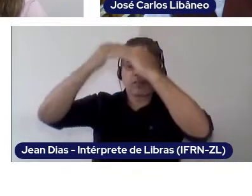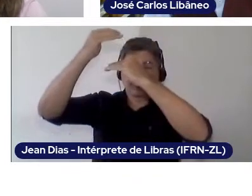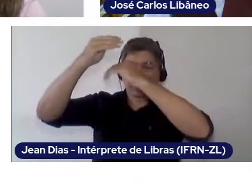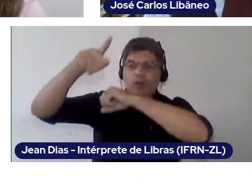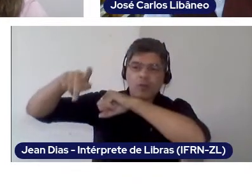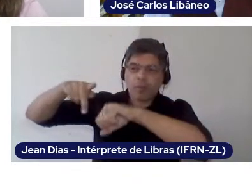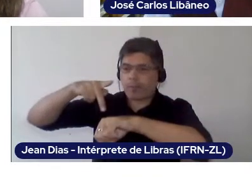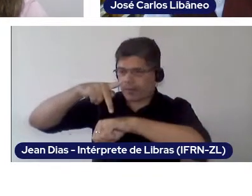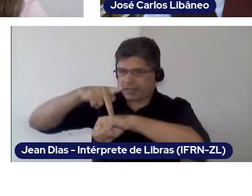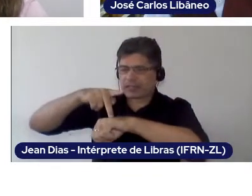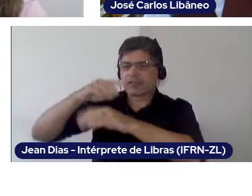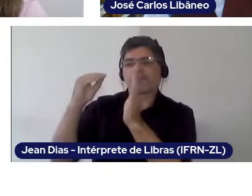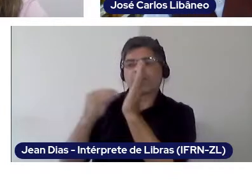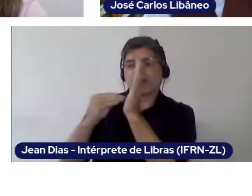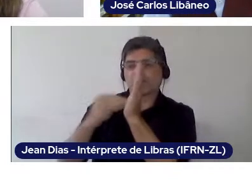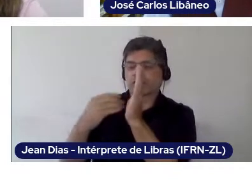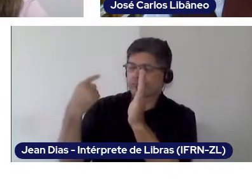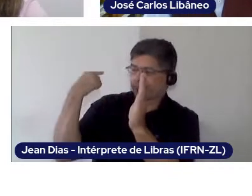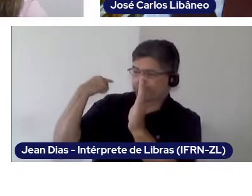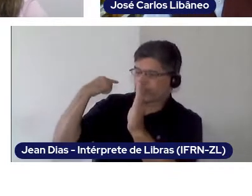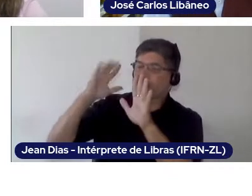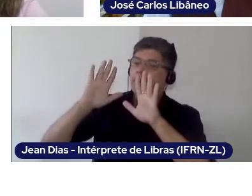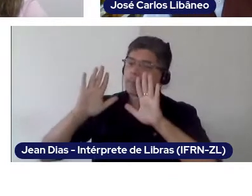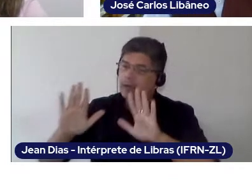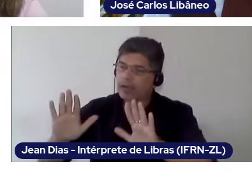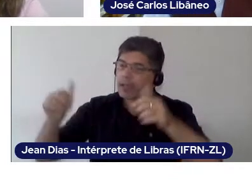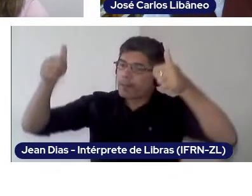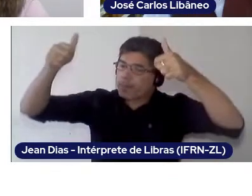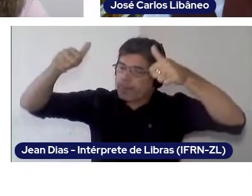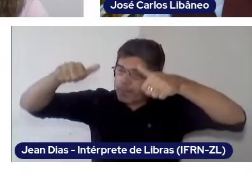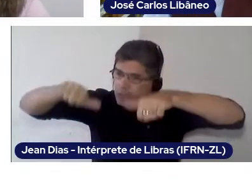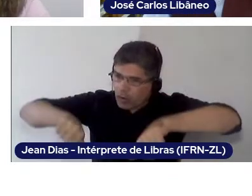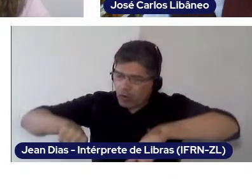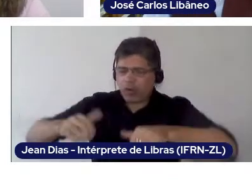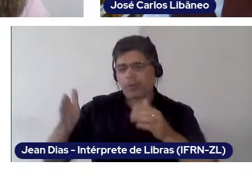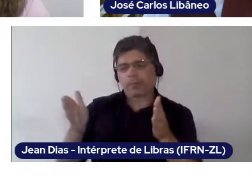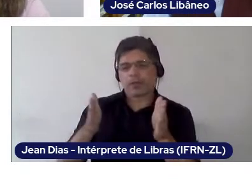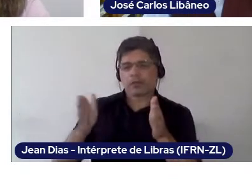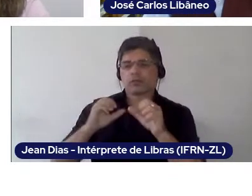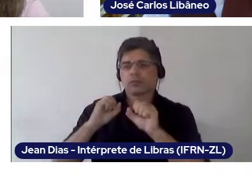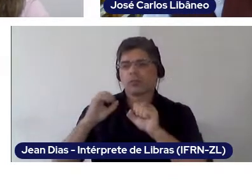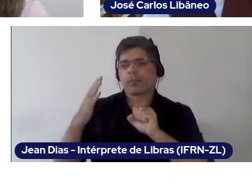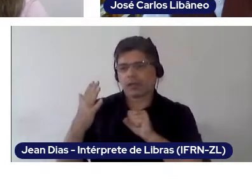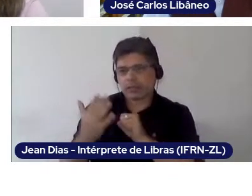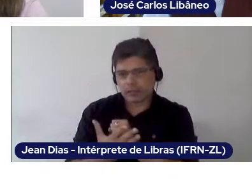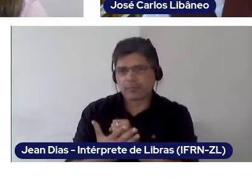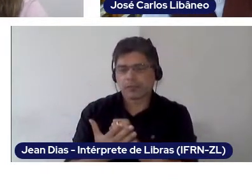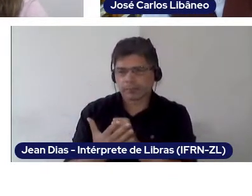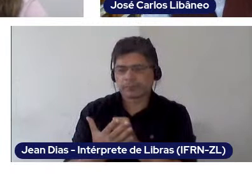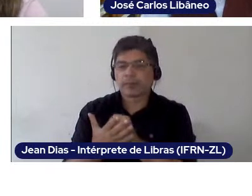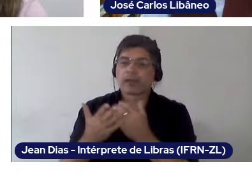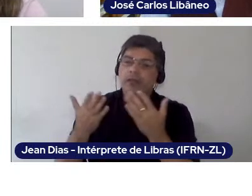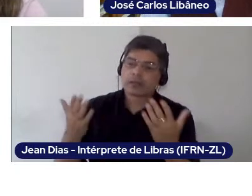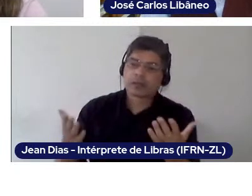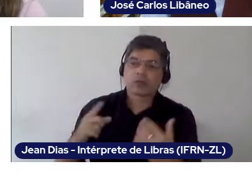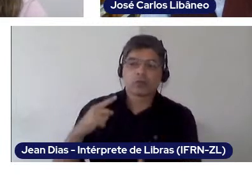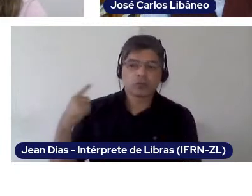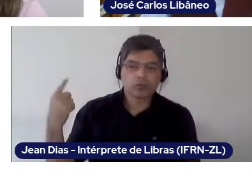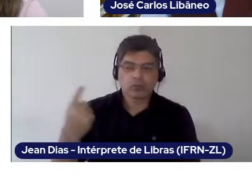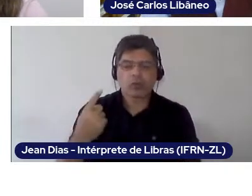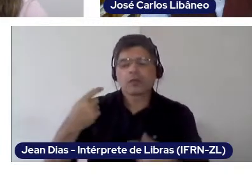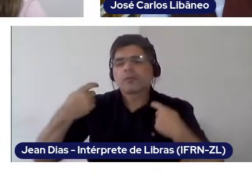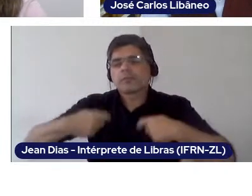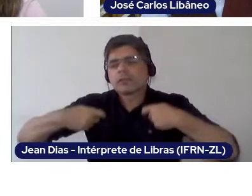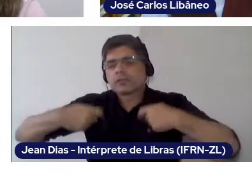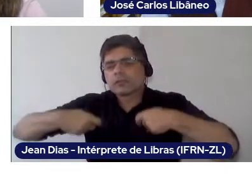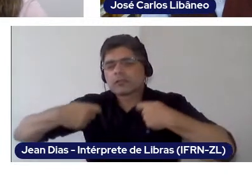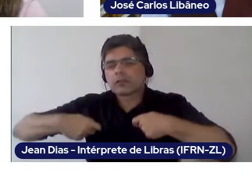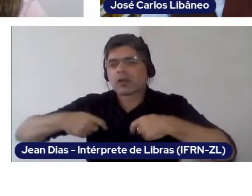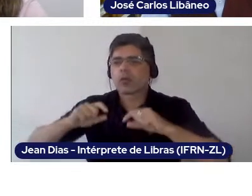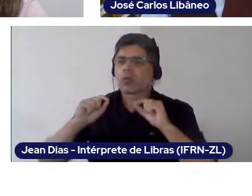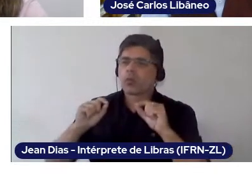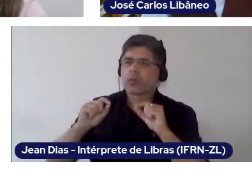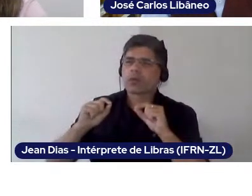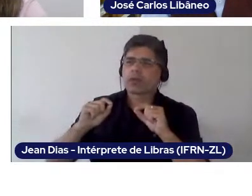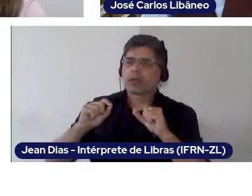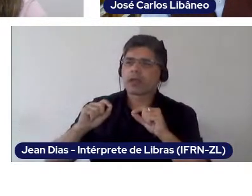But with the pandemic scenario, when everything was aggravated, we have to list some principles that are important, Breno.